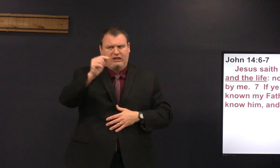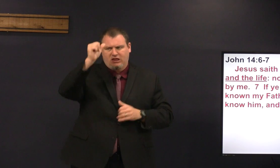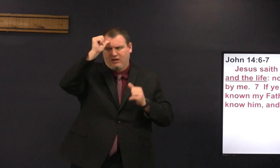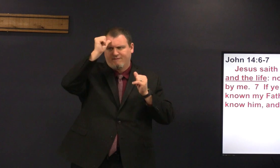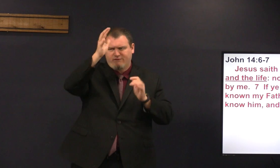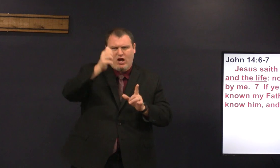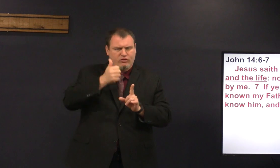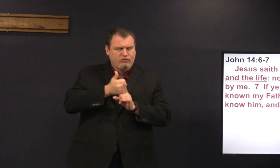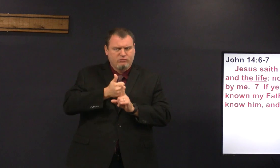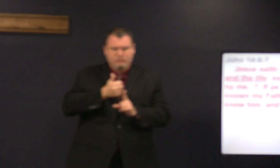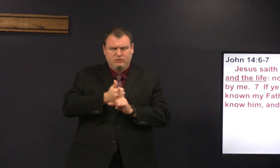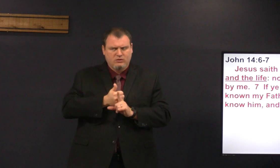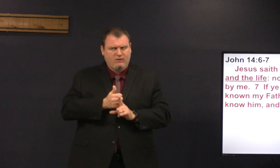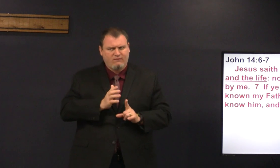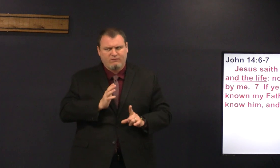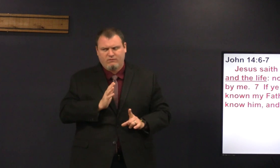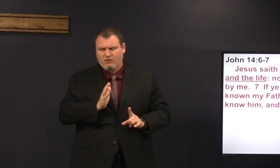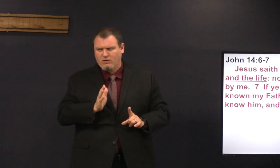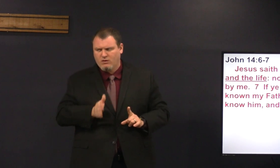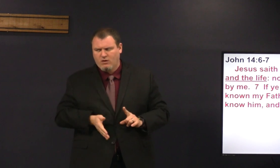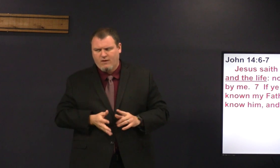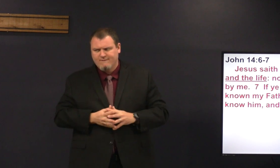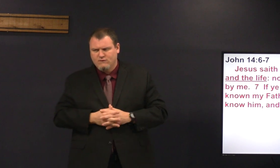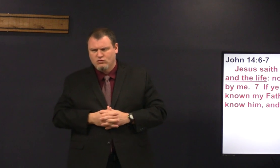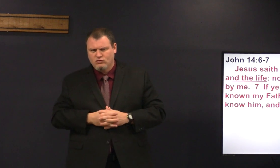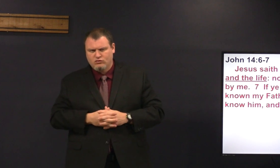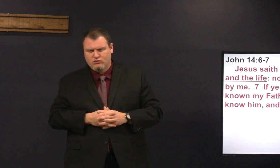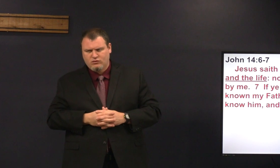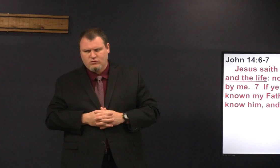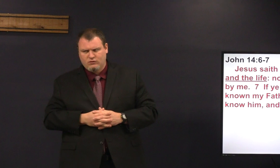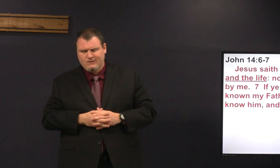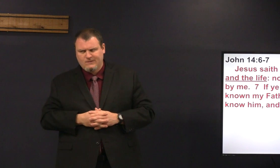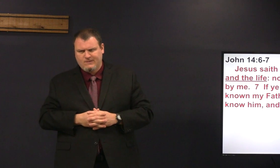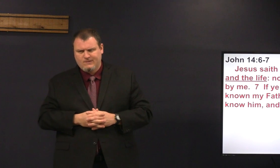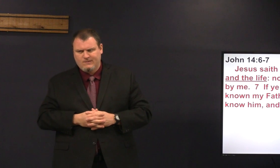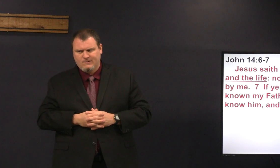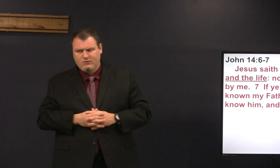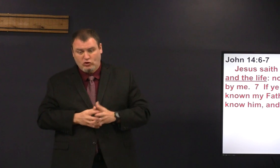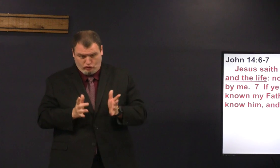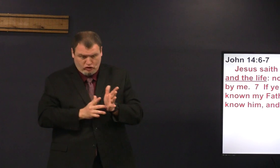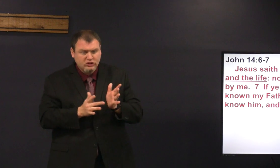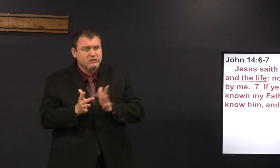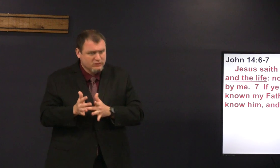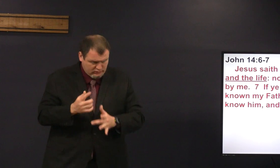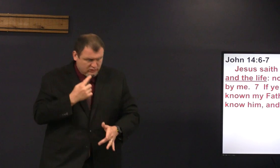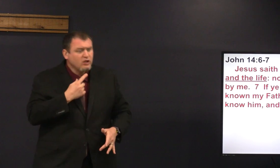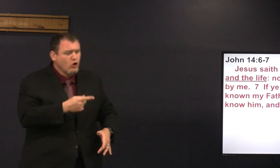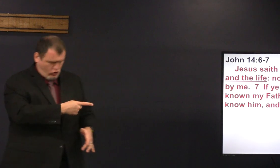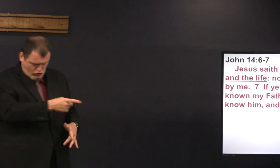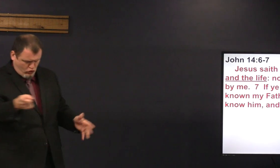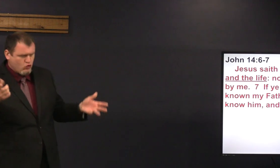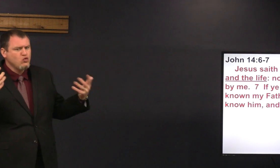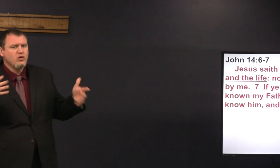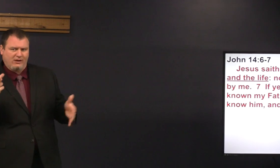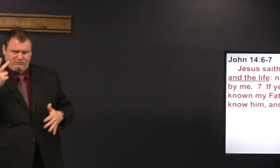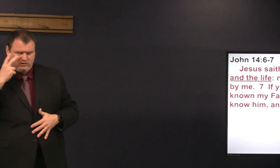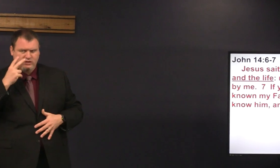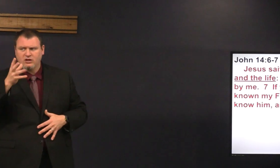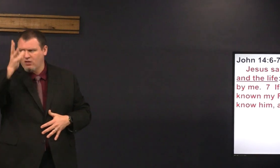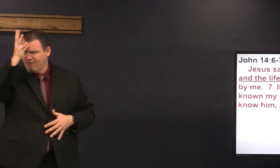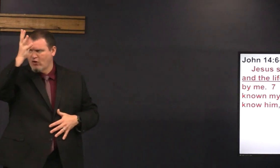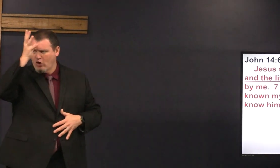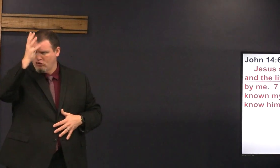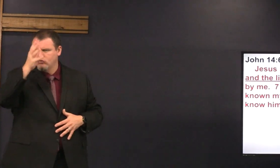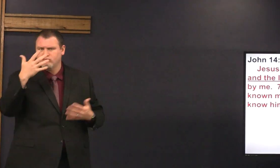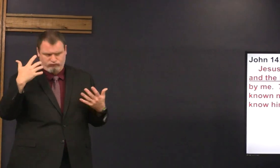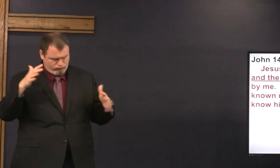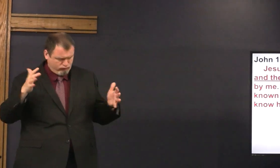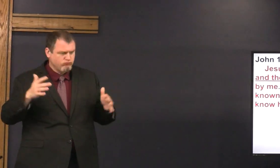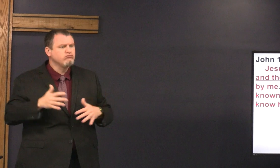have never seen the father of them Father himself never but Jesus says you have seen the father